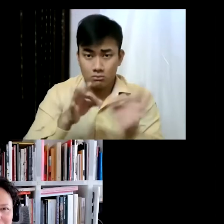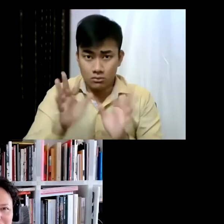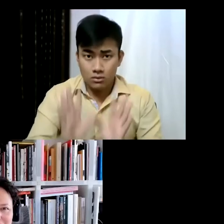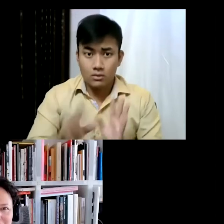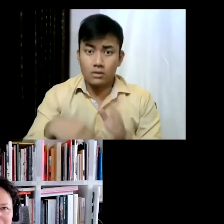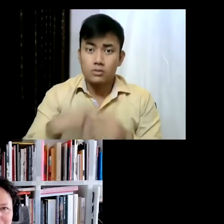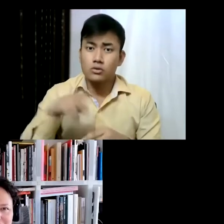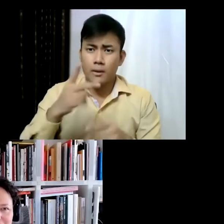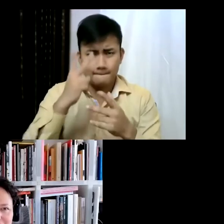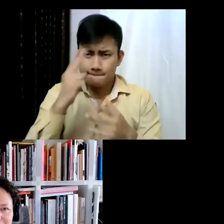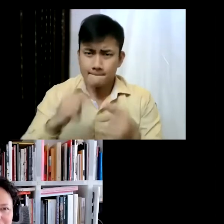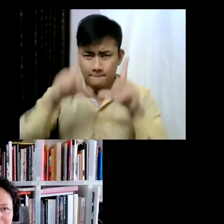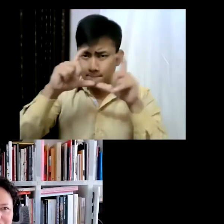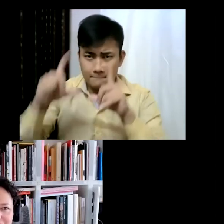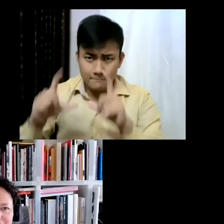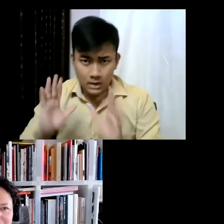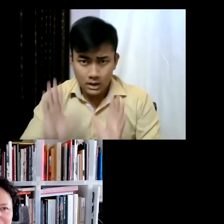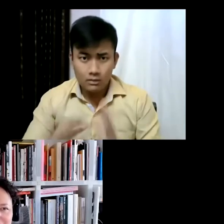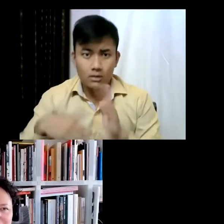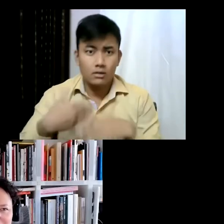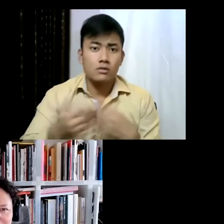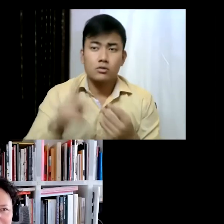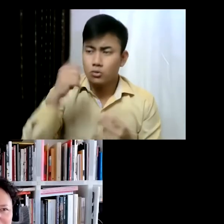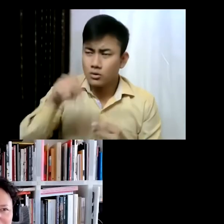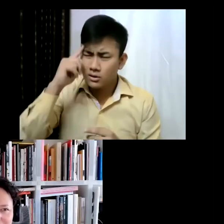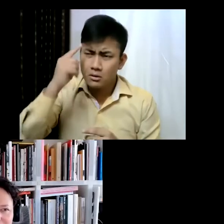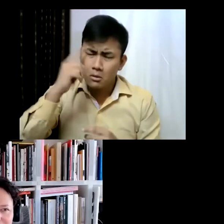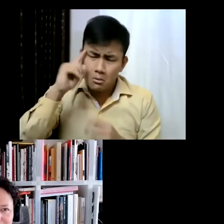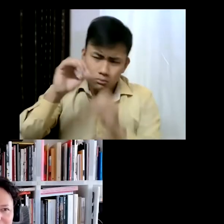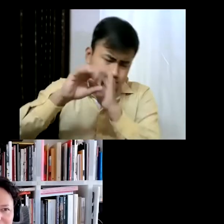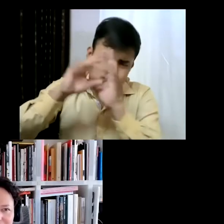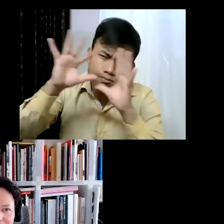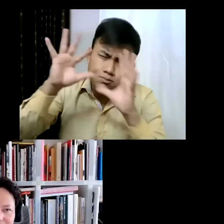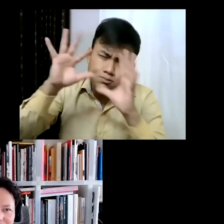then you link it in some way to visual arts and it's really lovely to see that interconnection